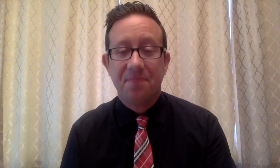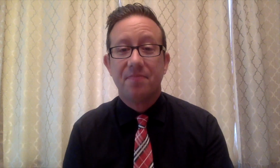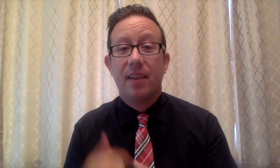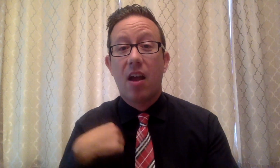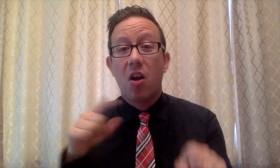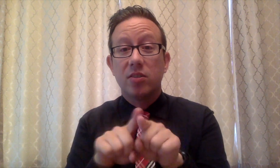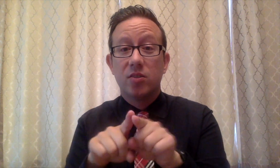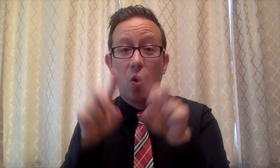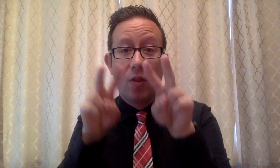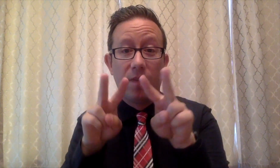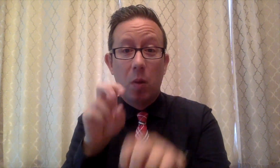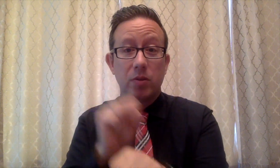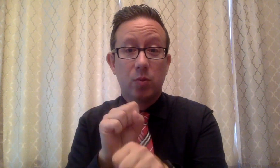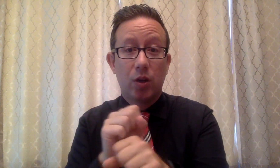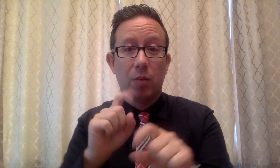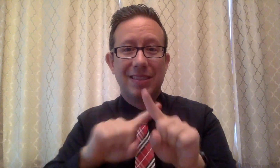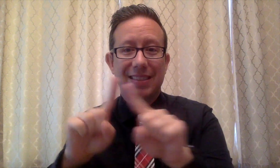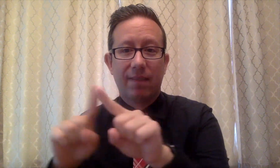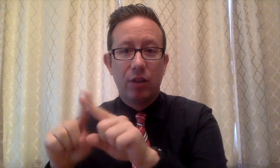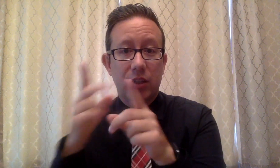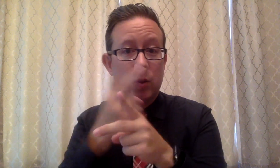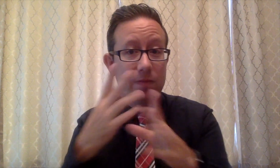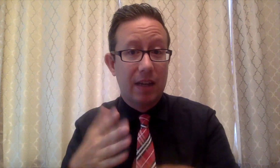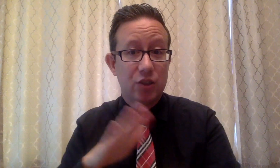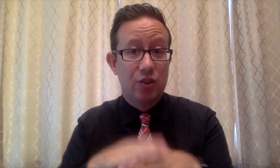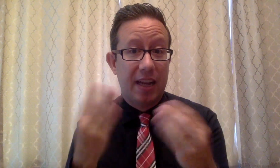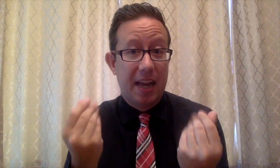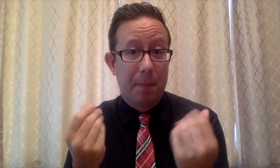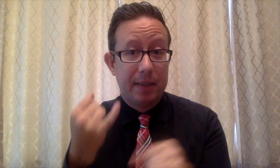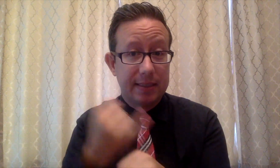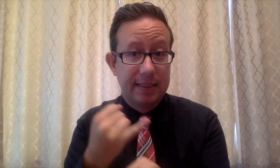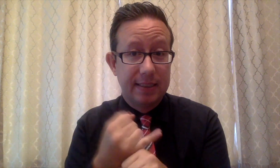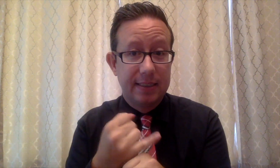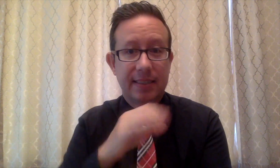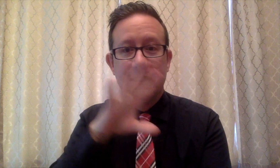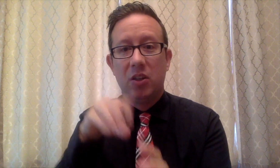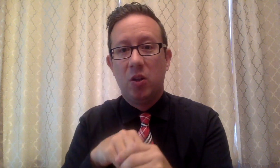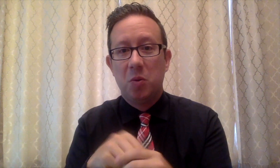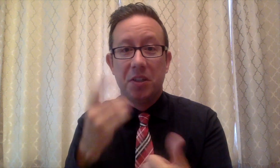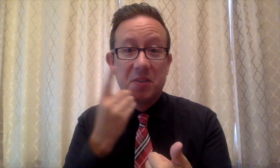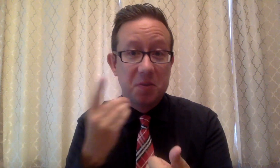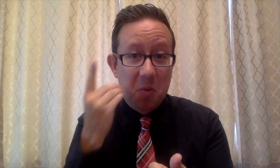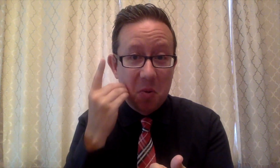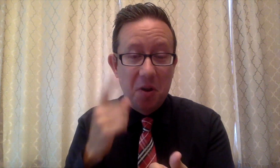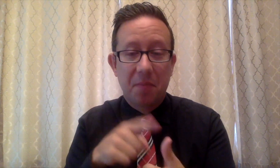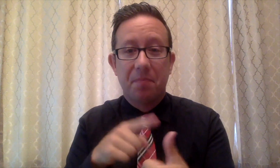I am also looking forward to working with other supervisors on our campus, including